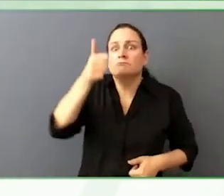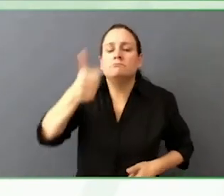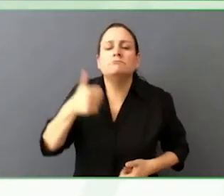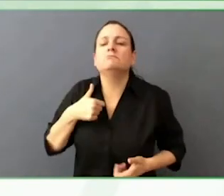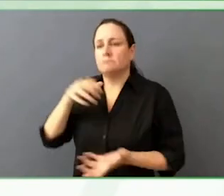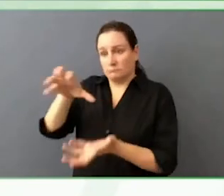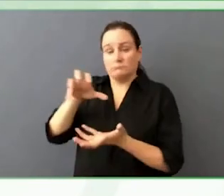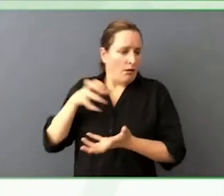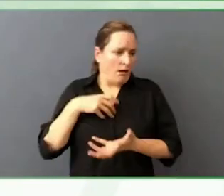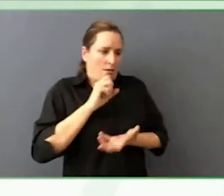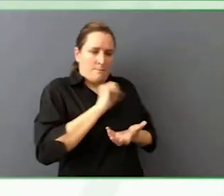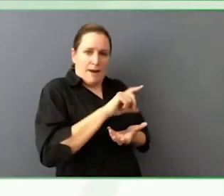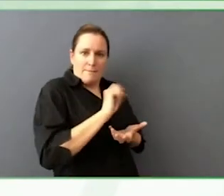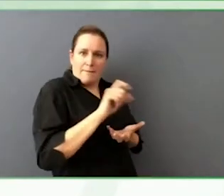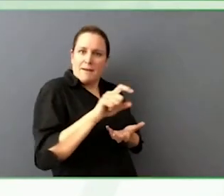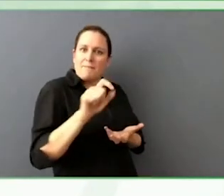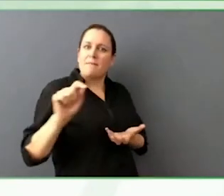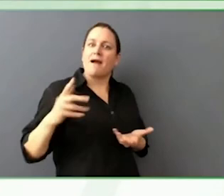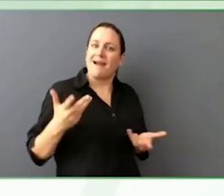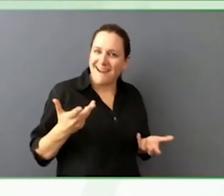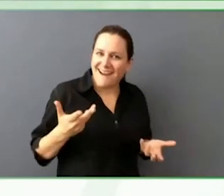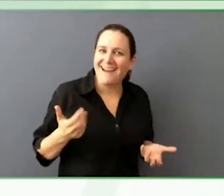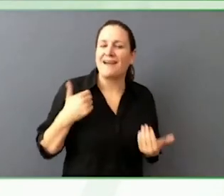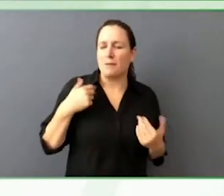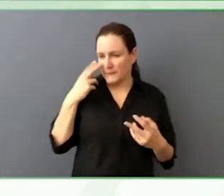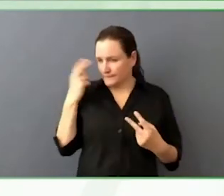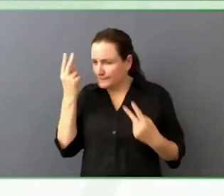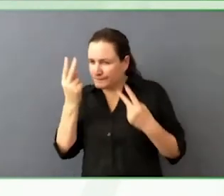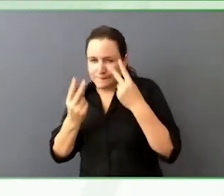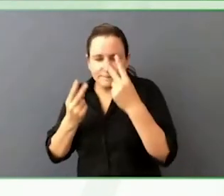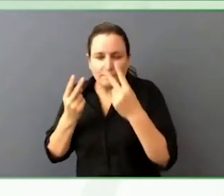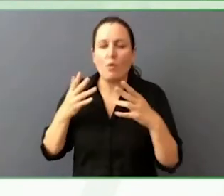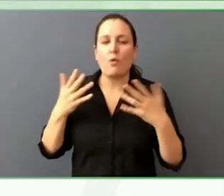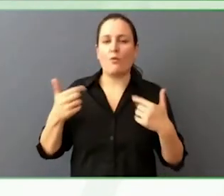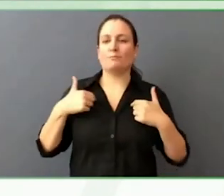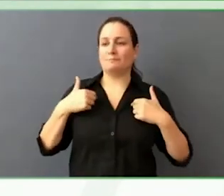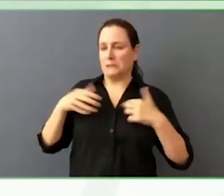mind when it comes to skill sharing and using resources, being